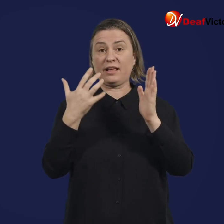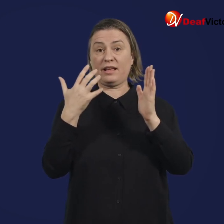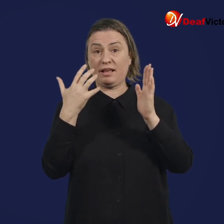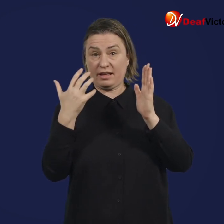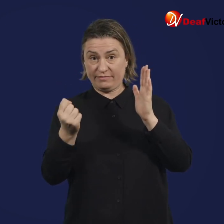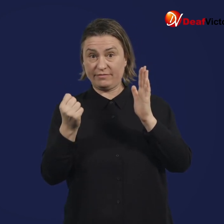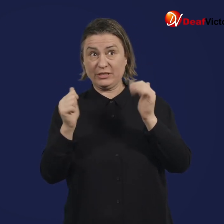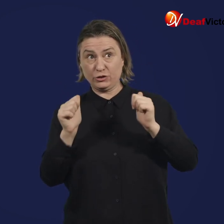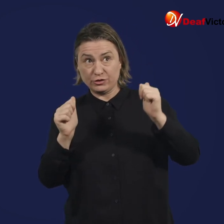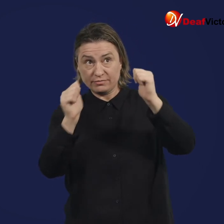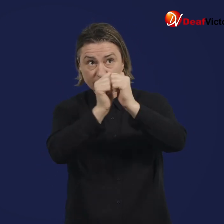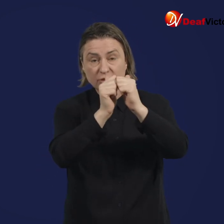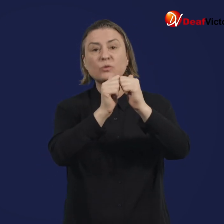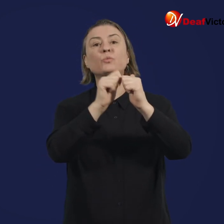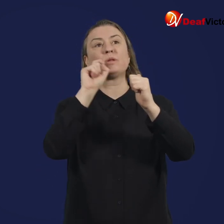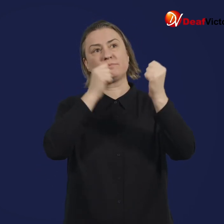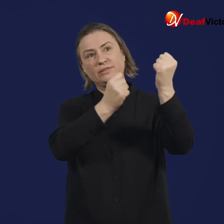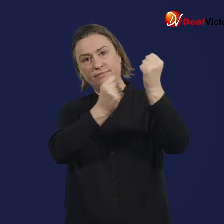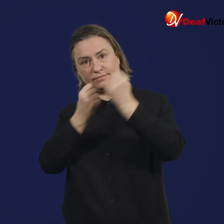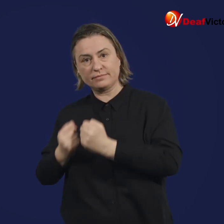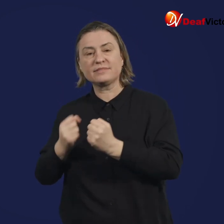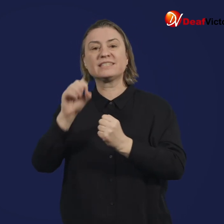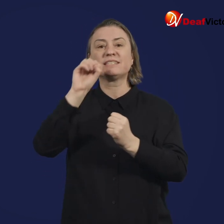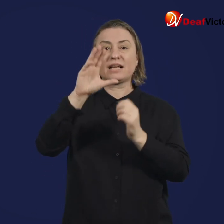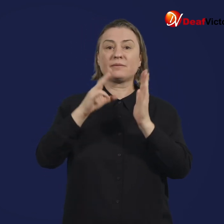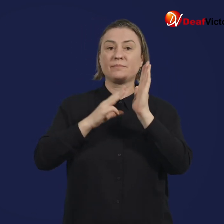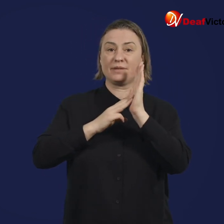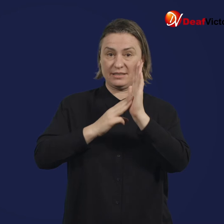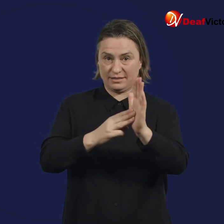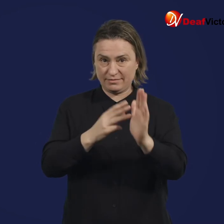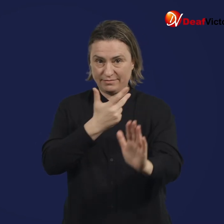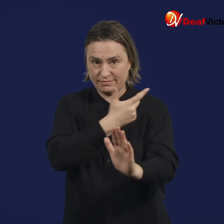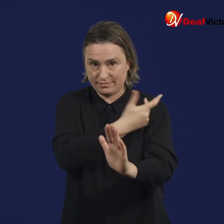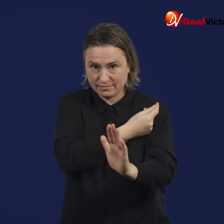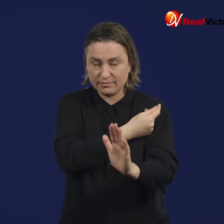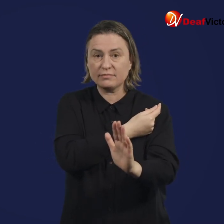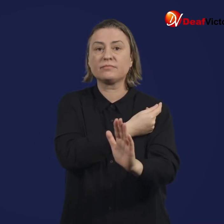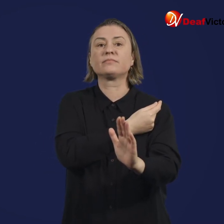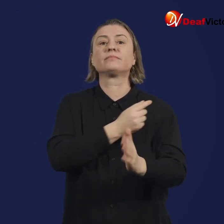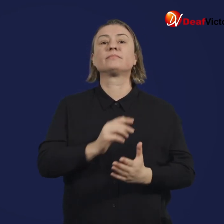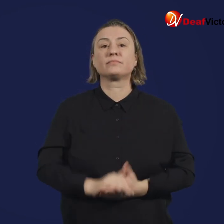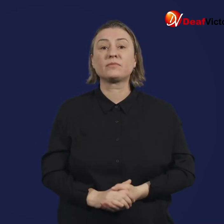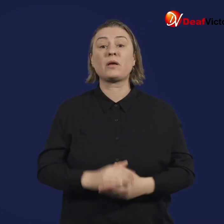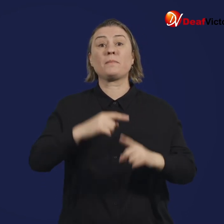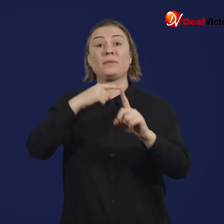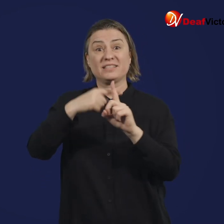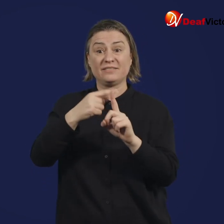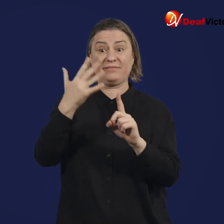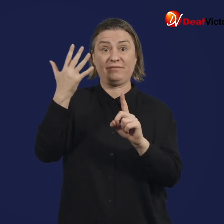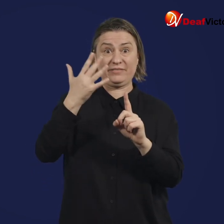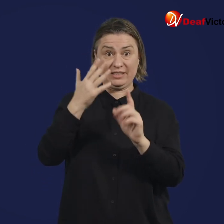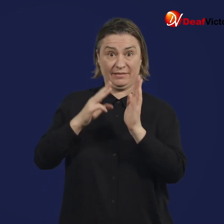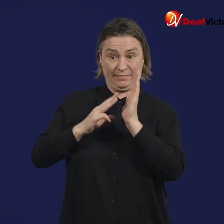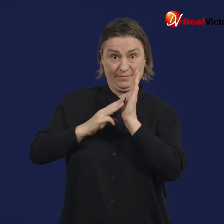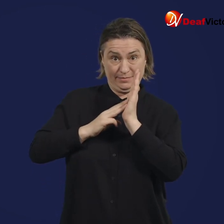If approved, the agreement will see 10 million doses of Moderna vaccinations in 2021.